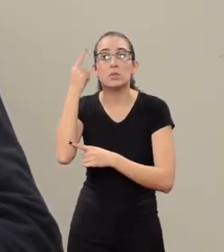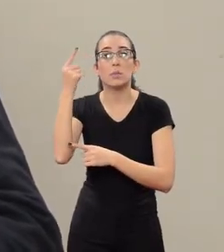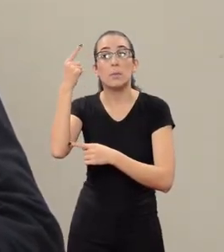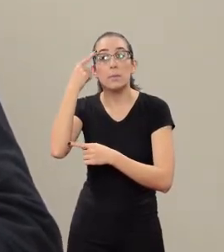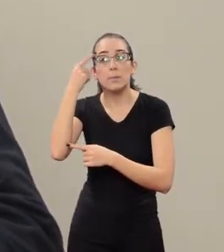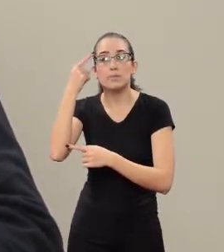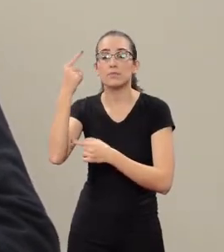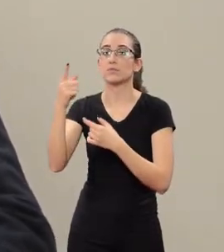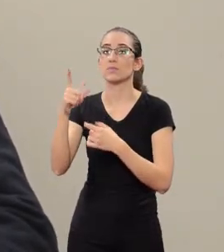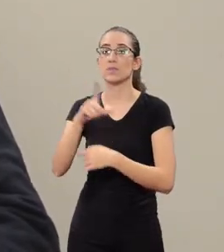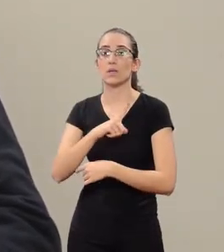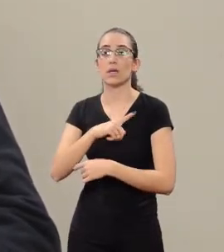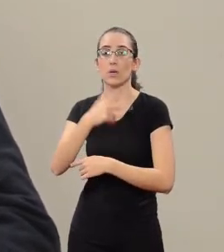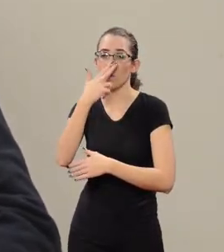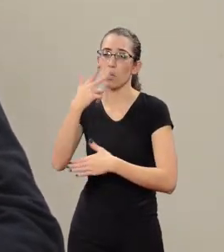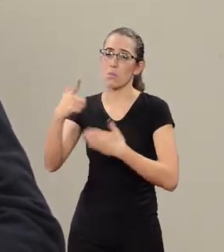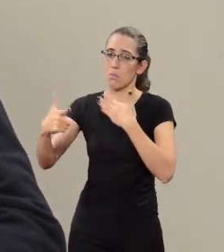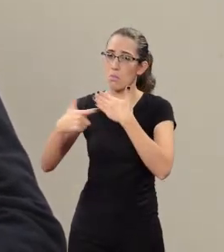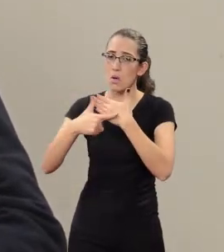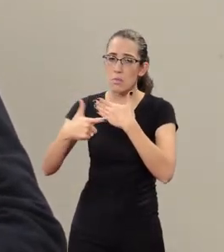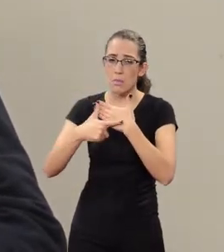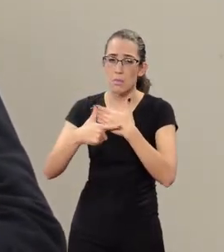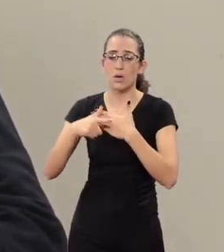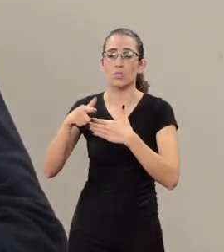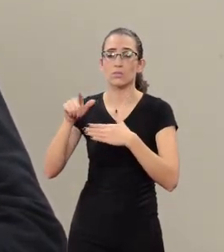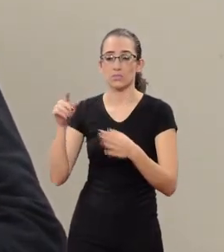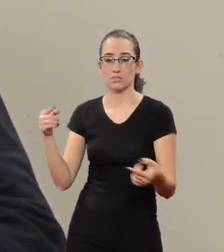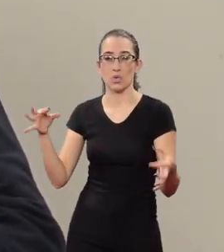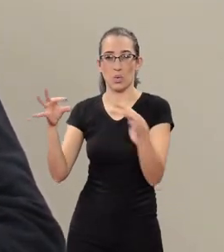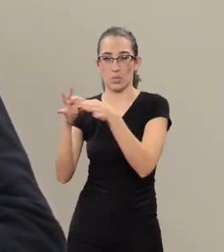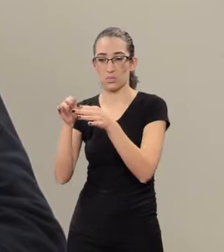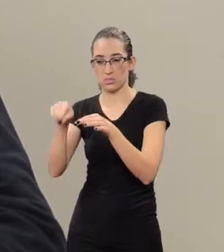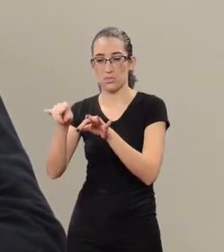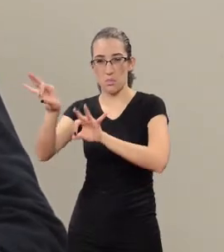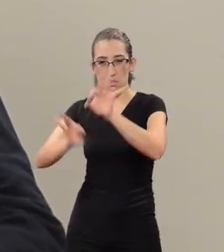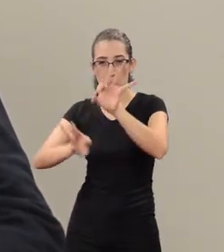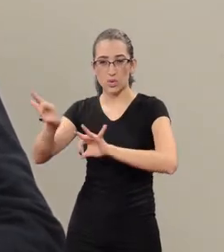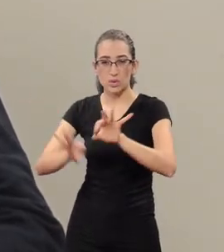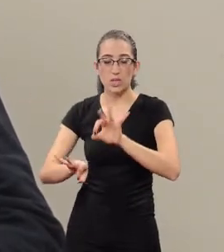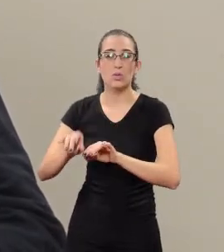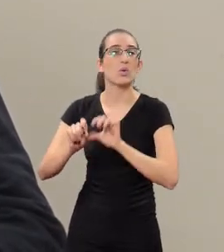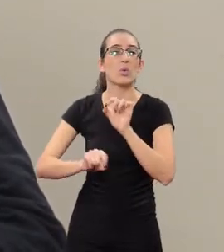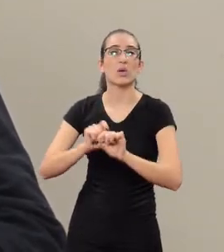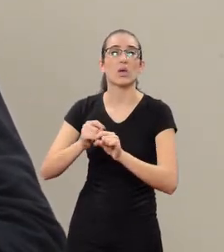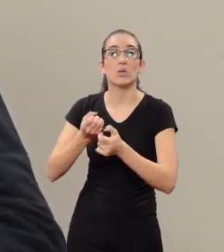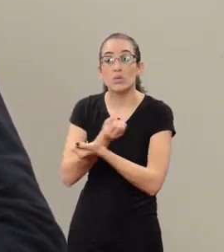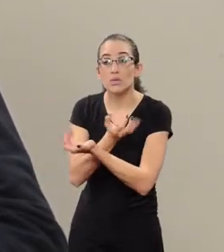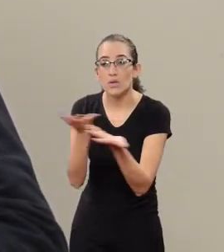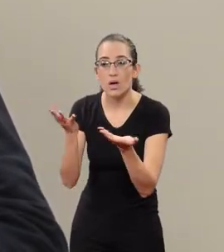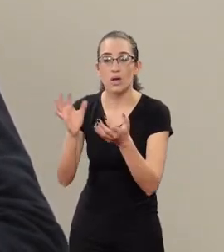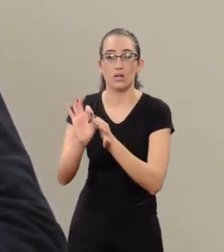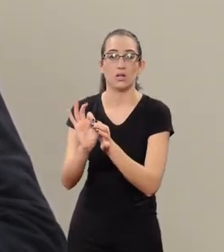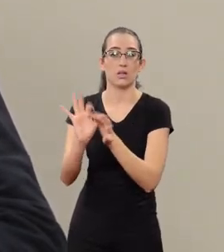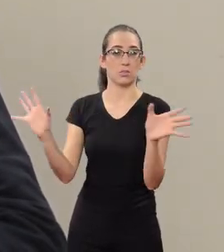This is the role of the project. The thing is